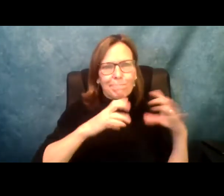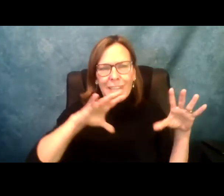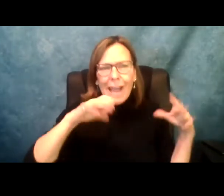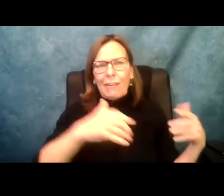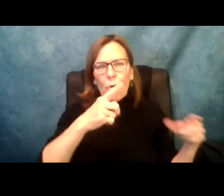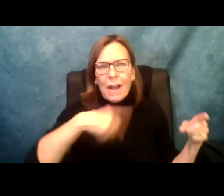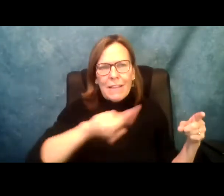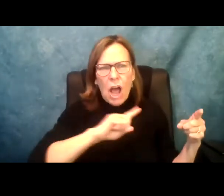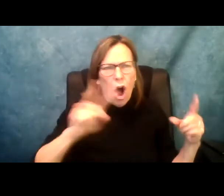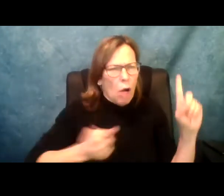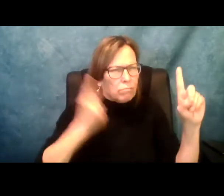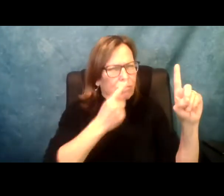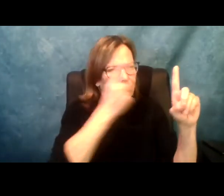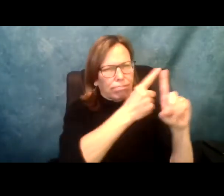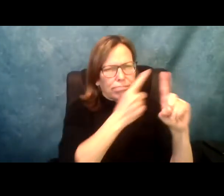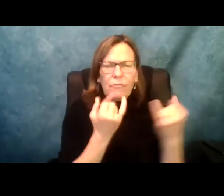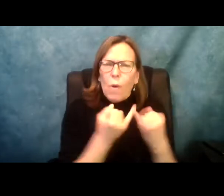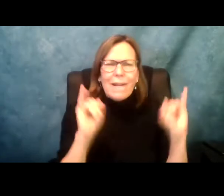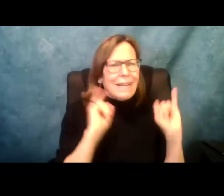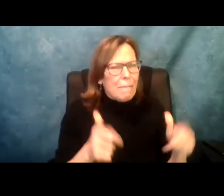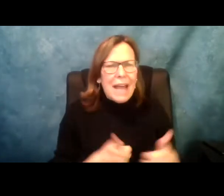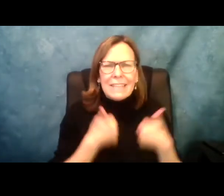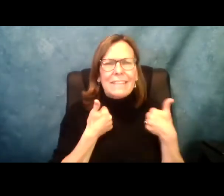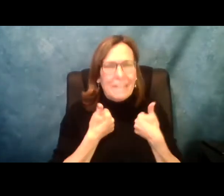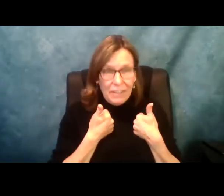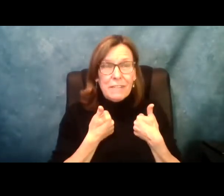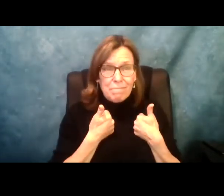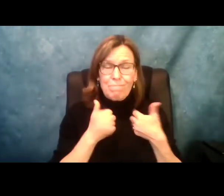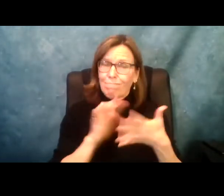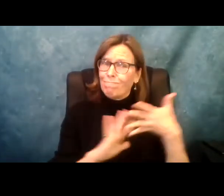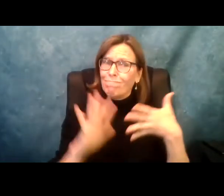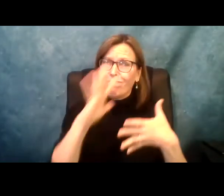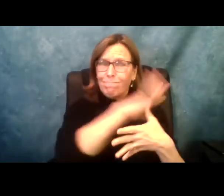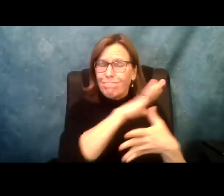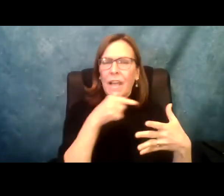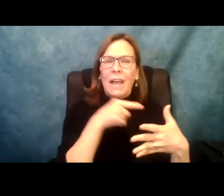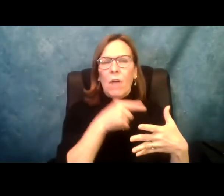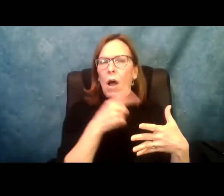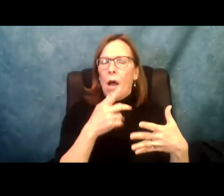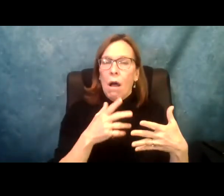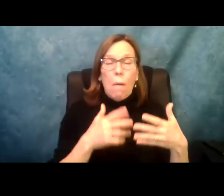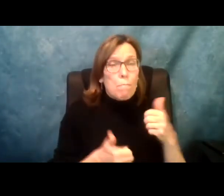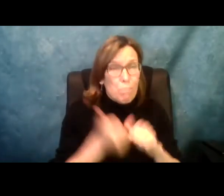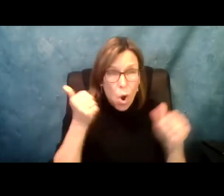are in this category and we all strive for independent living.